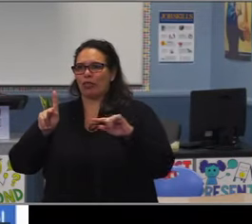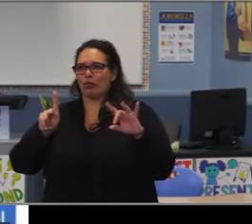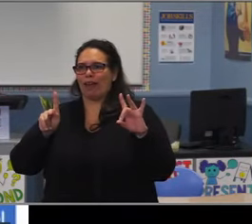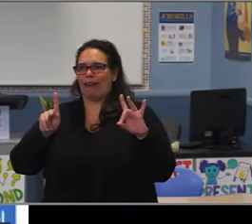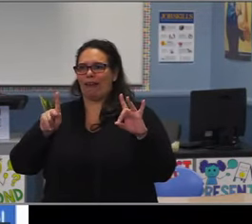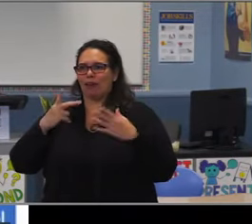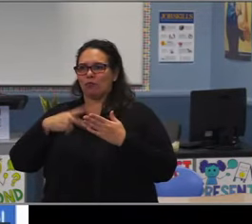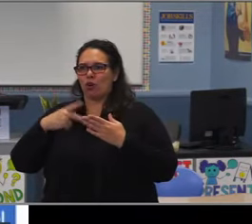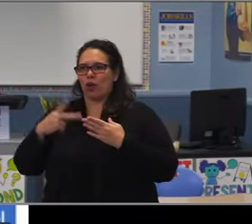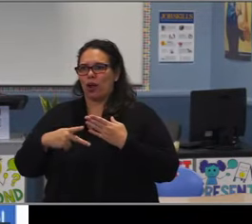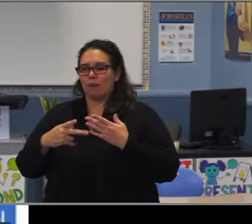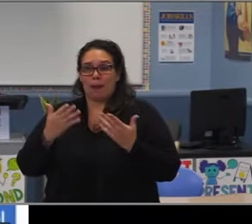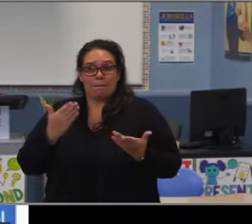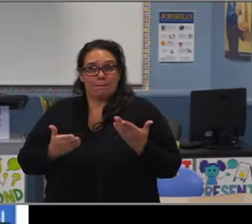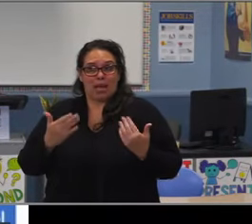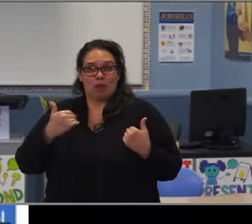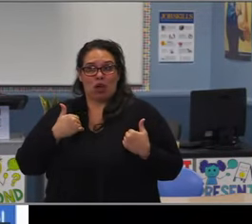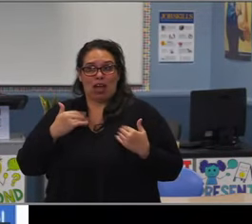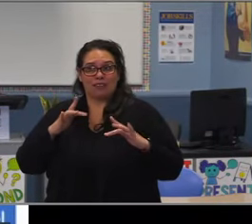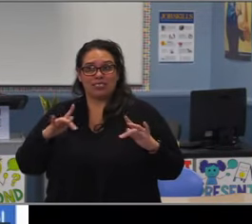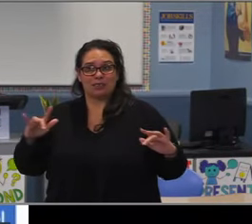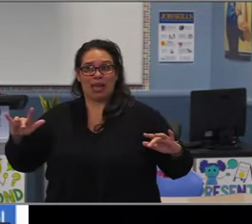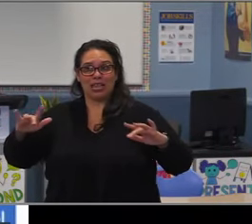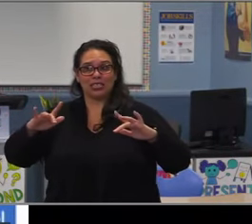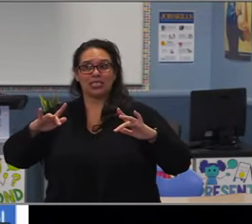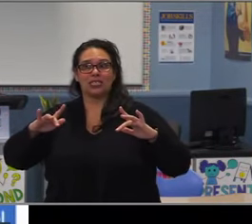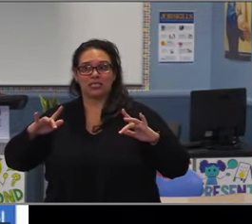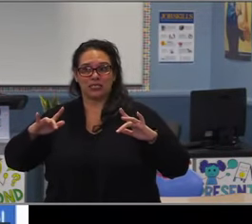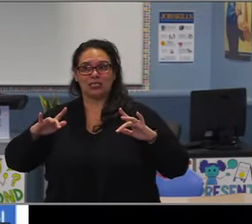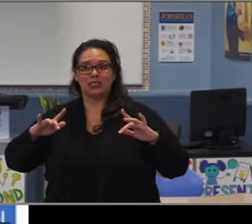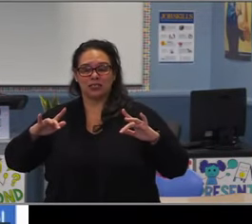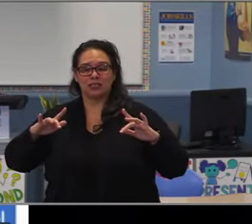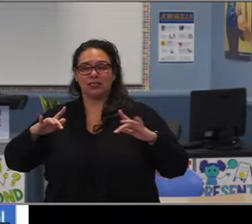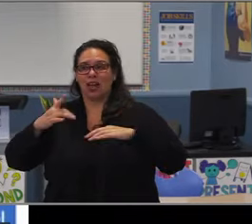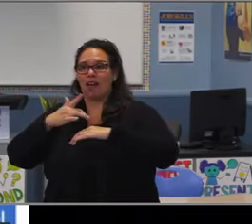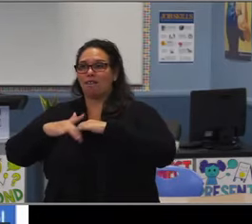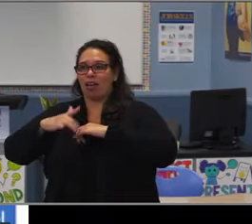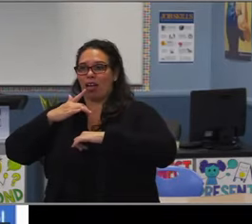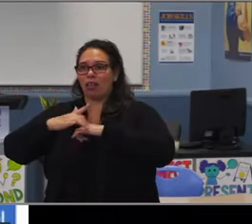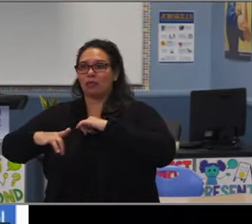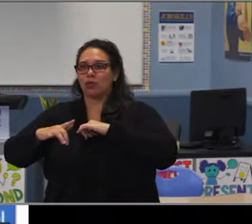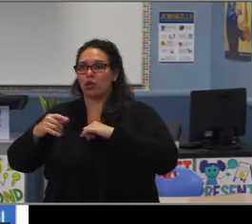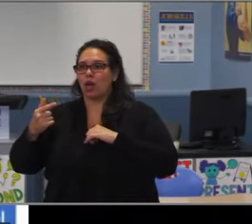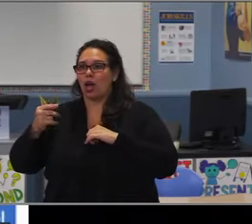students that choose to stay in a K-8 are also achieving at the same level.